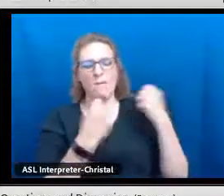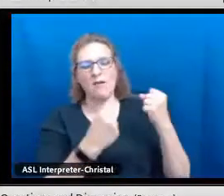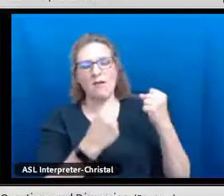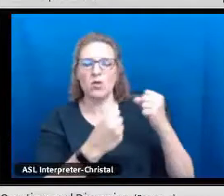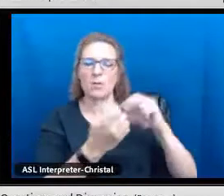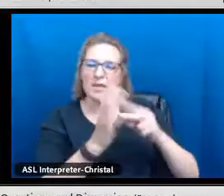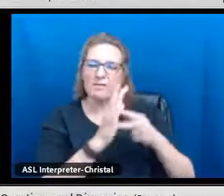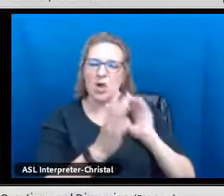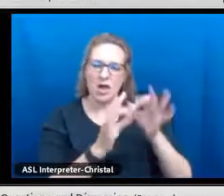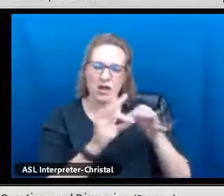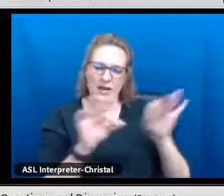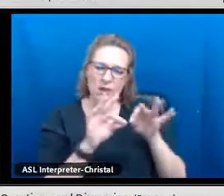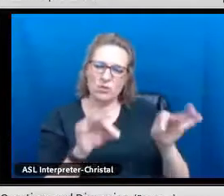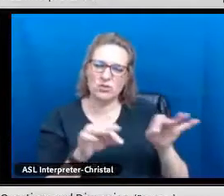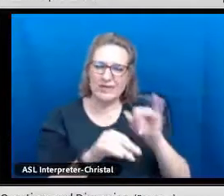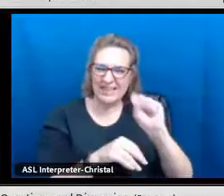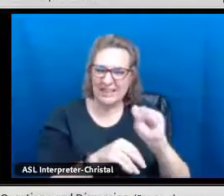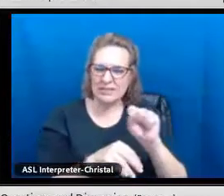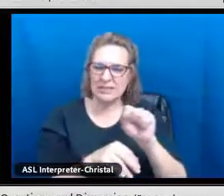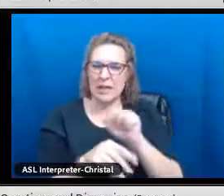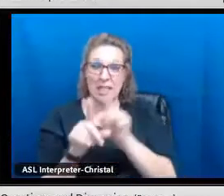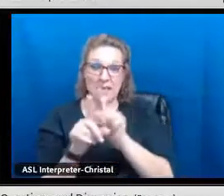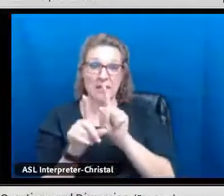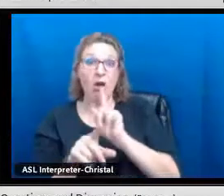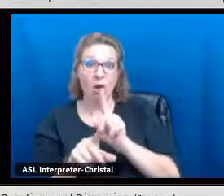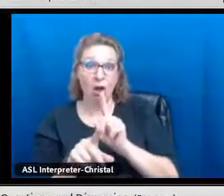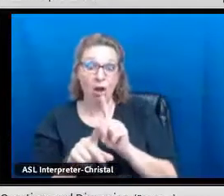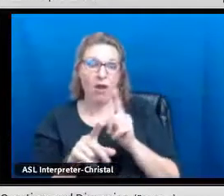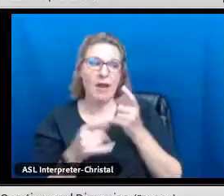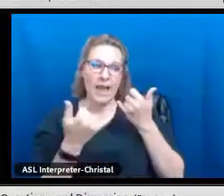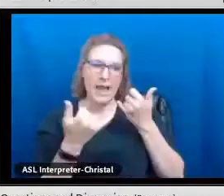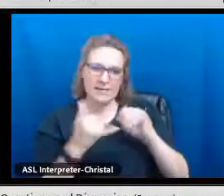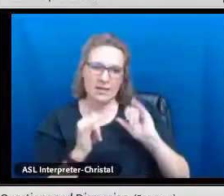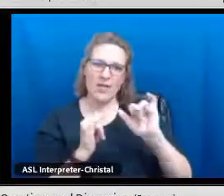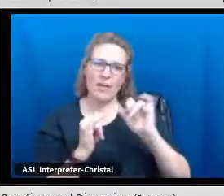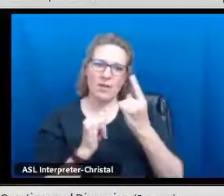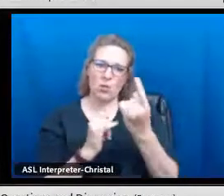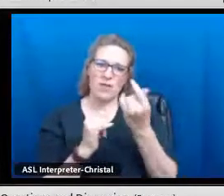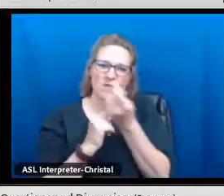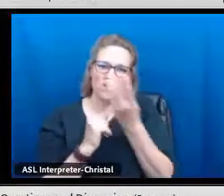because of how powerful and loving and meaningful our language is.